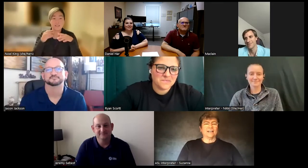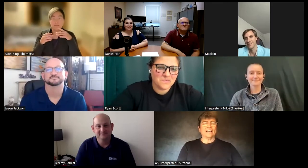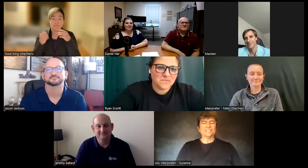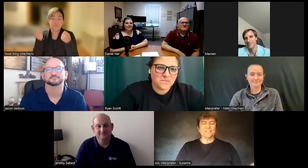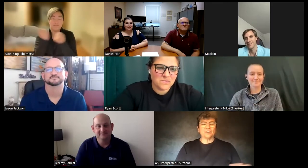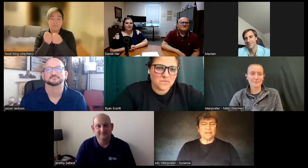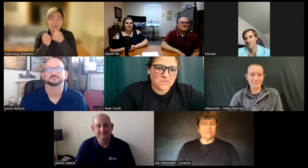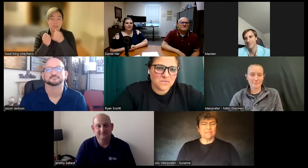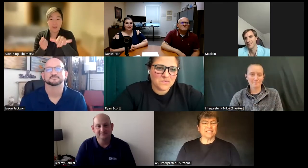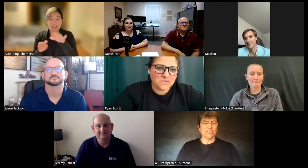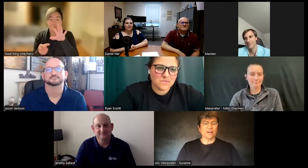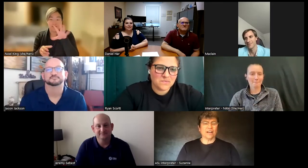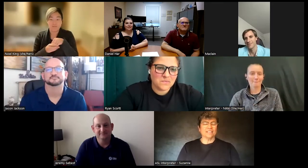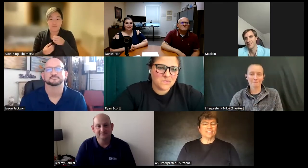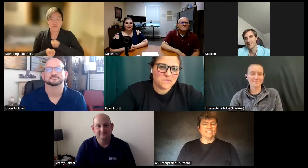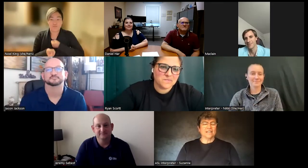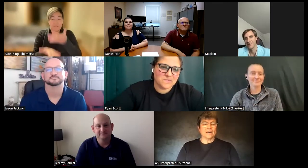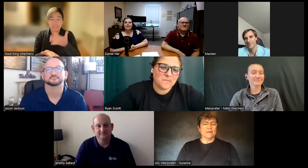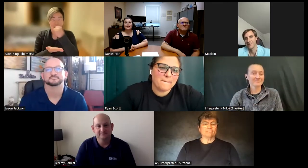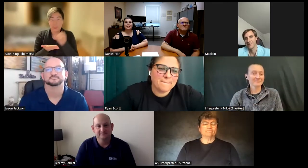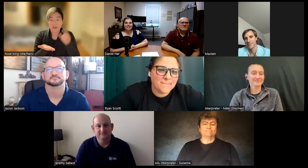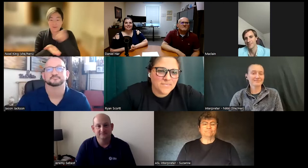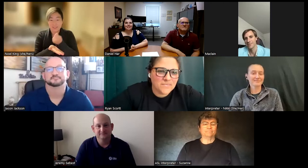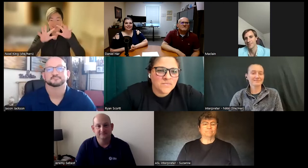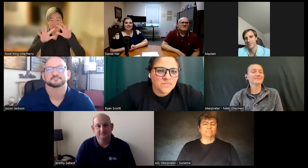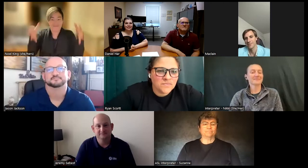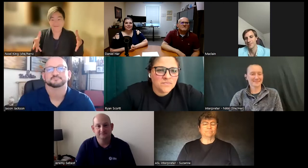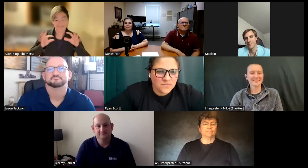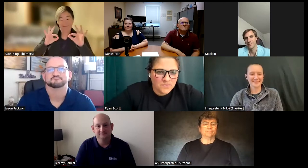That's all right, that's all right.